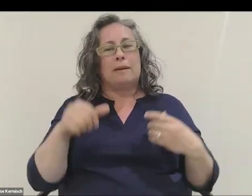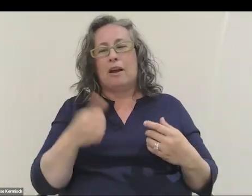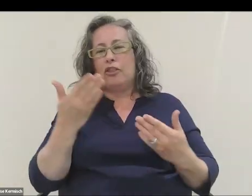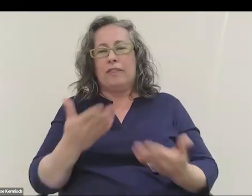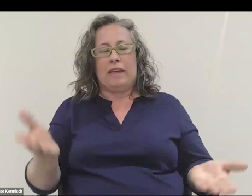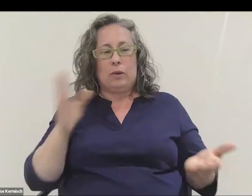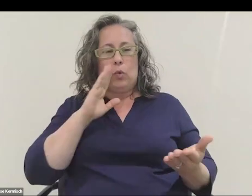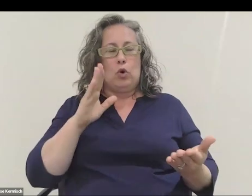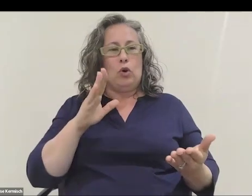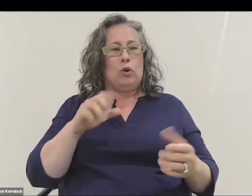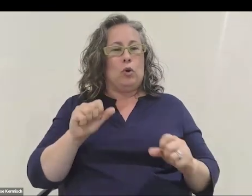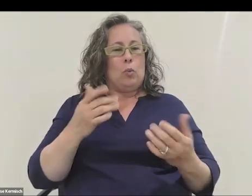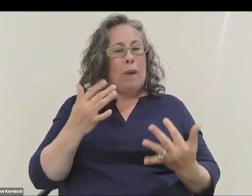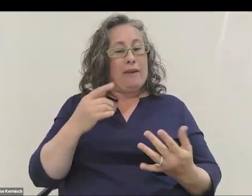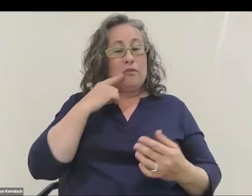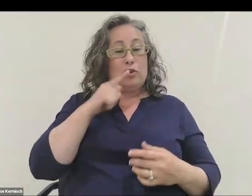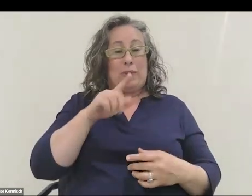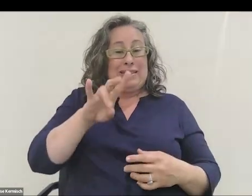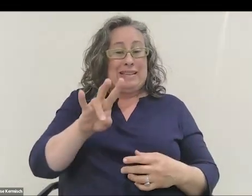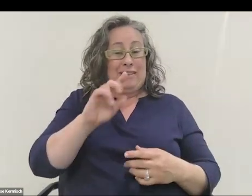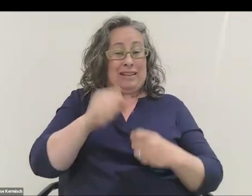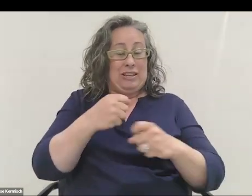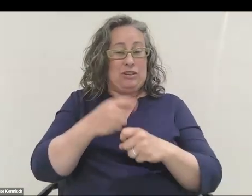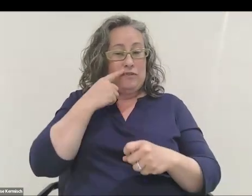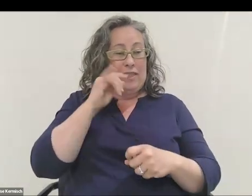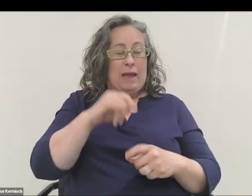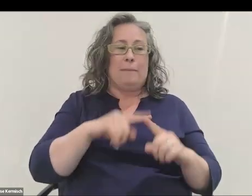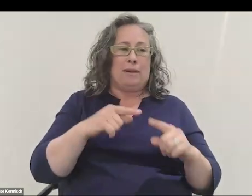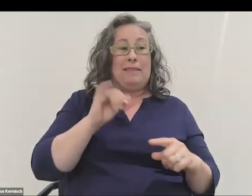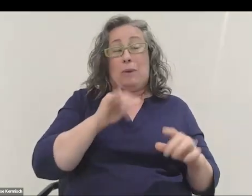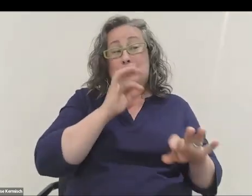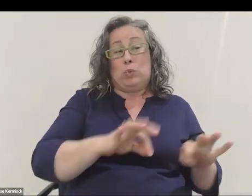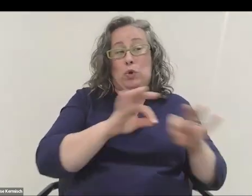27 years for, but it was worth waiting. Amazing. Thank you.